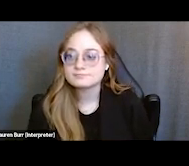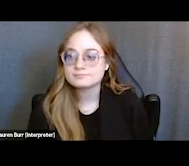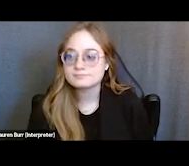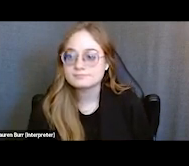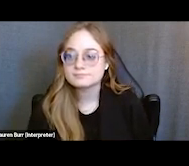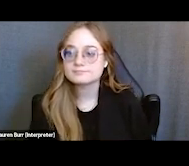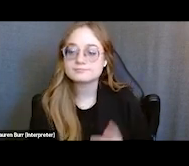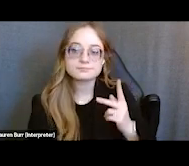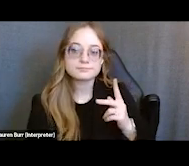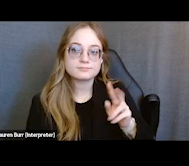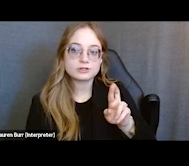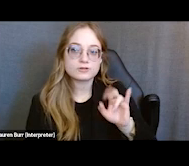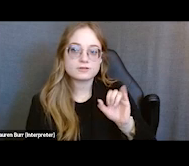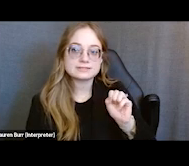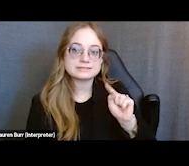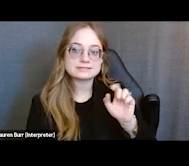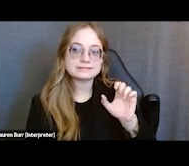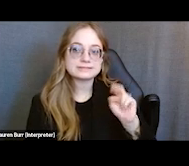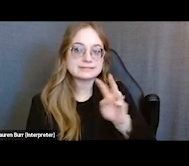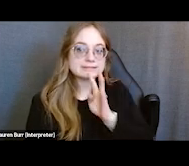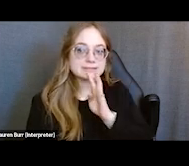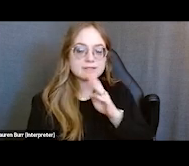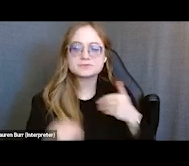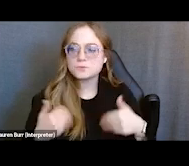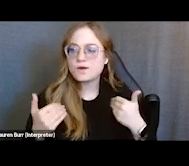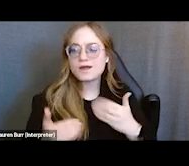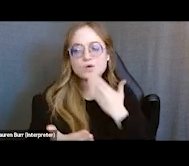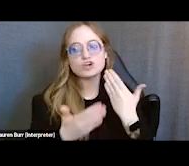[Kristin] Such a wonderful testament to the important work that they're doing at Outreach Community Health Centers,